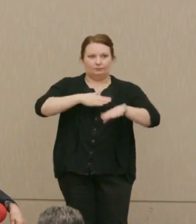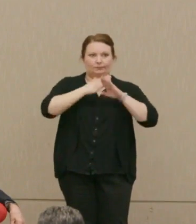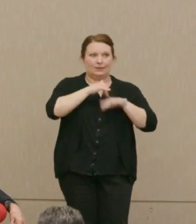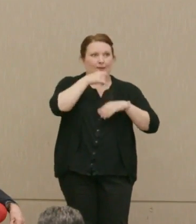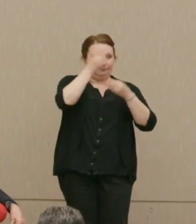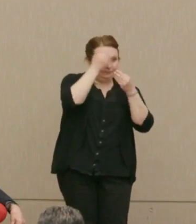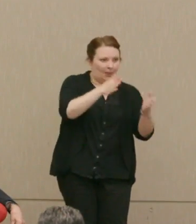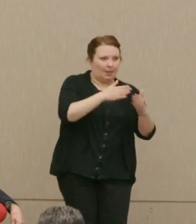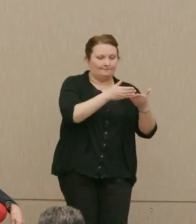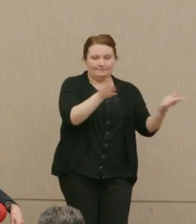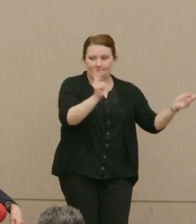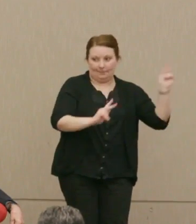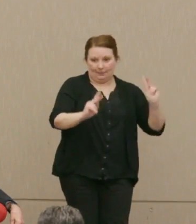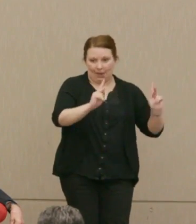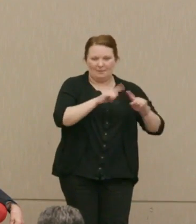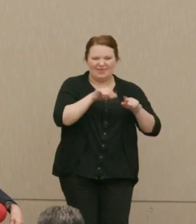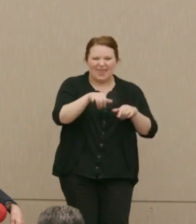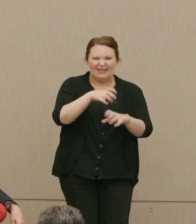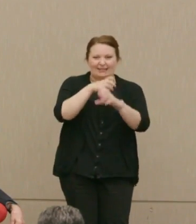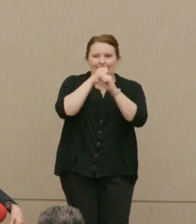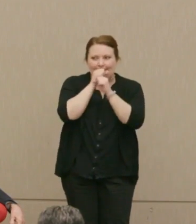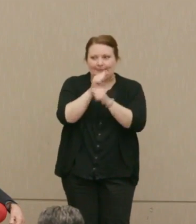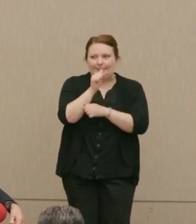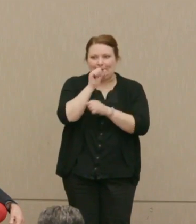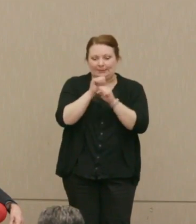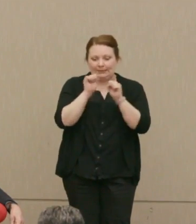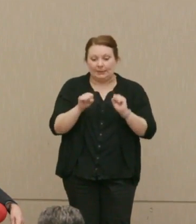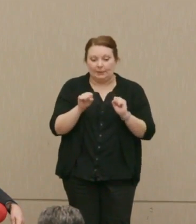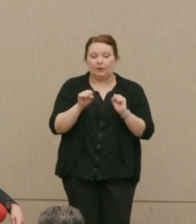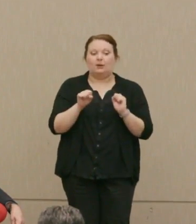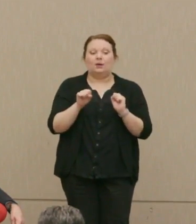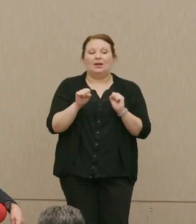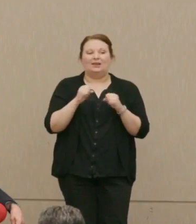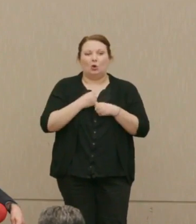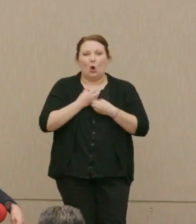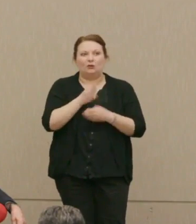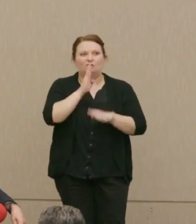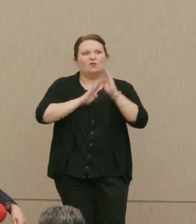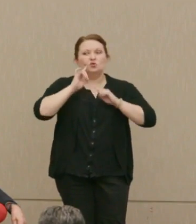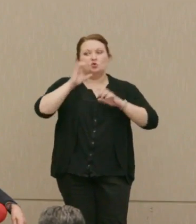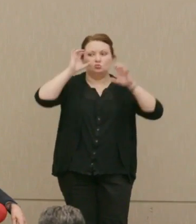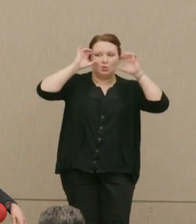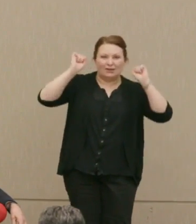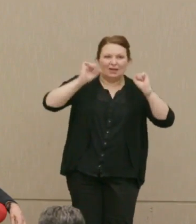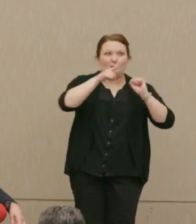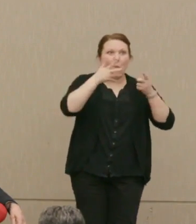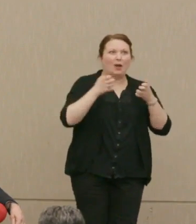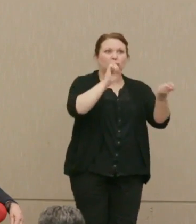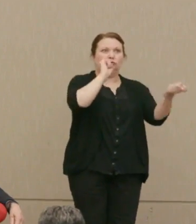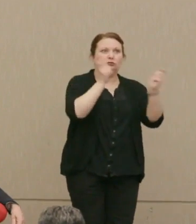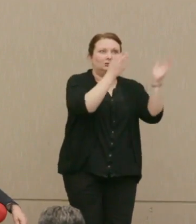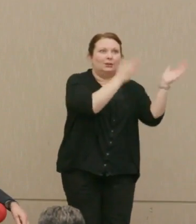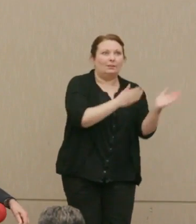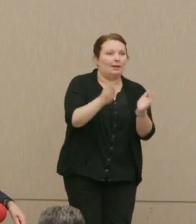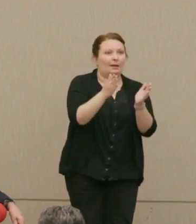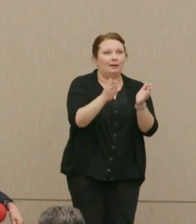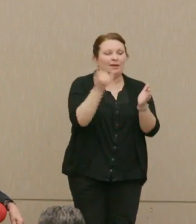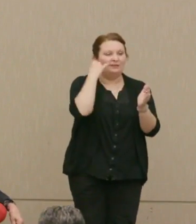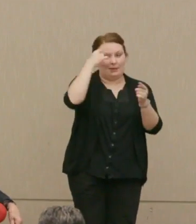But that very same secrecy system does serve to frustrate a president's desire to change if they don't agree with it.